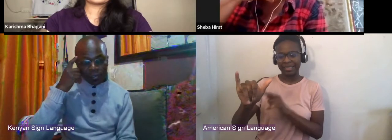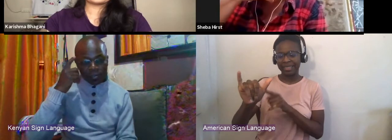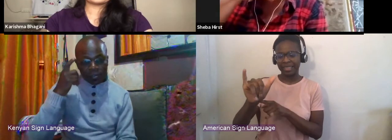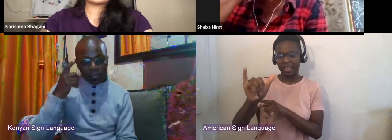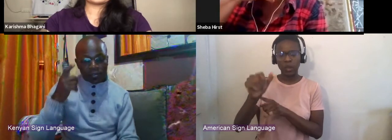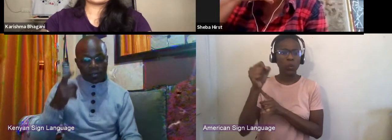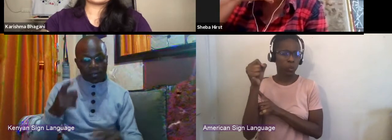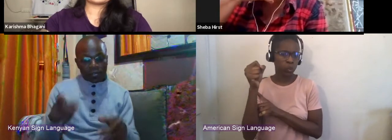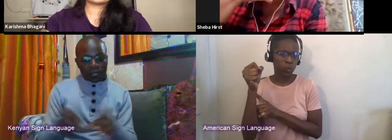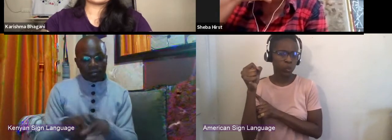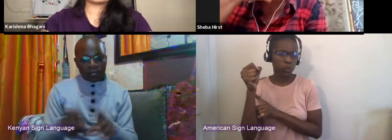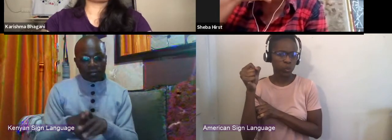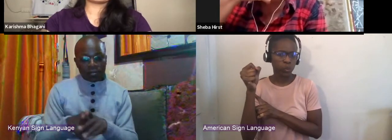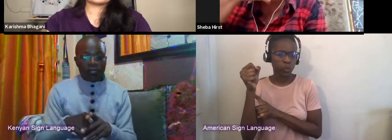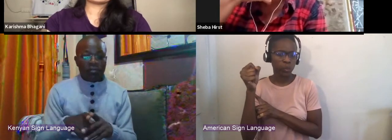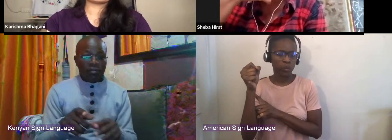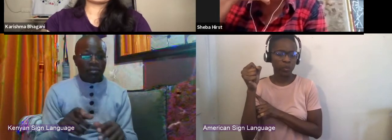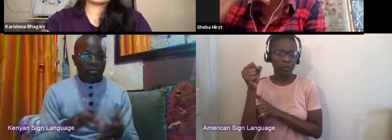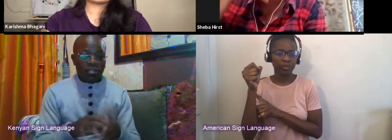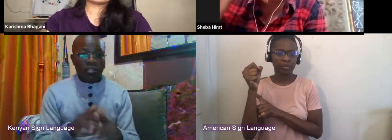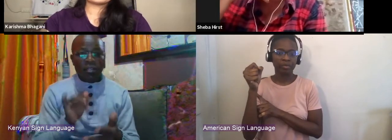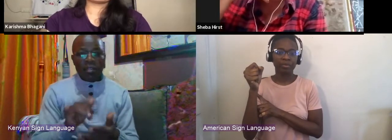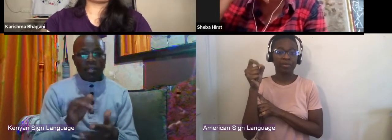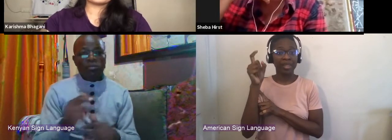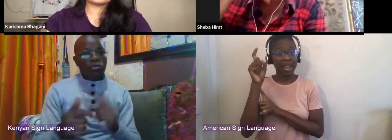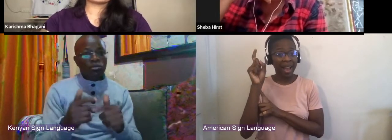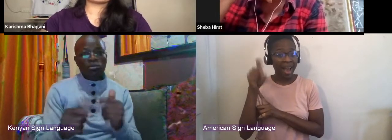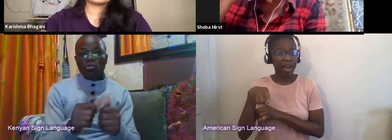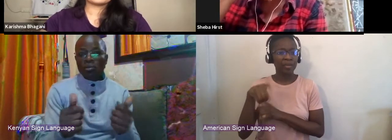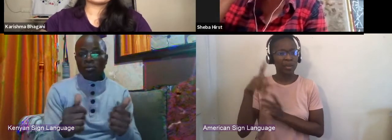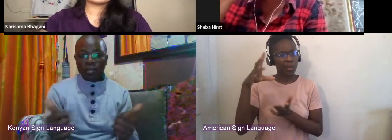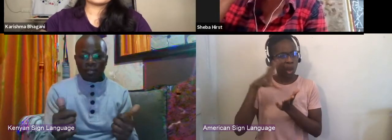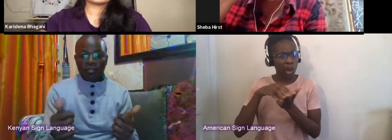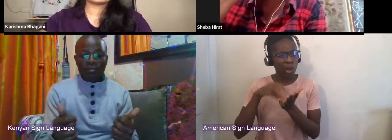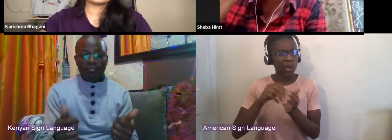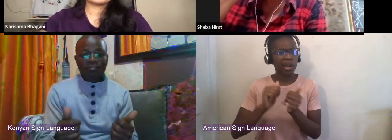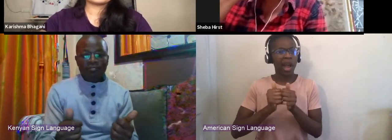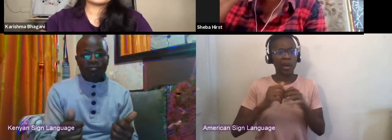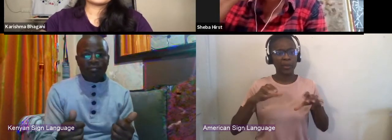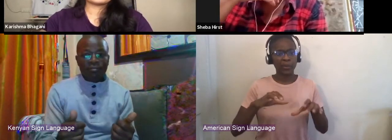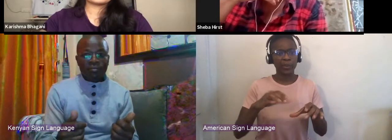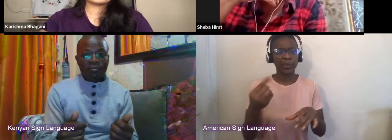you are going to have to learn how to do it by doing it. And so the sooner that you can get involved